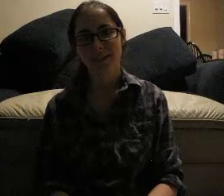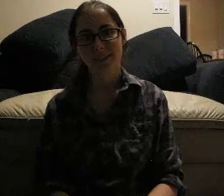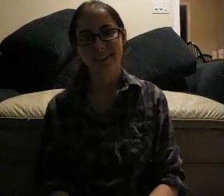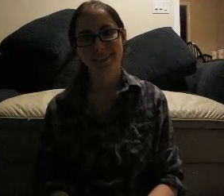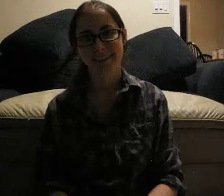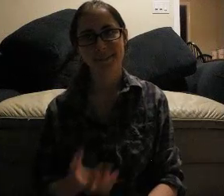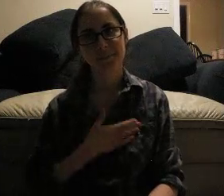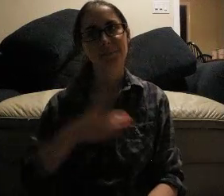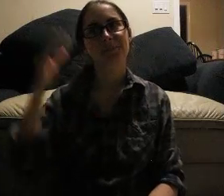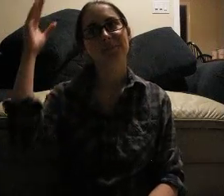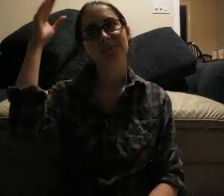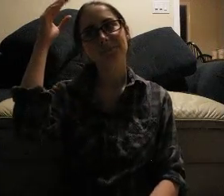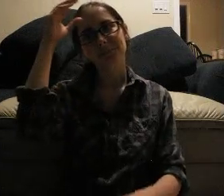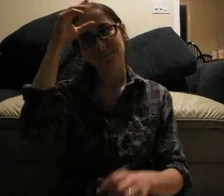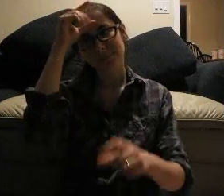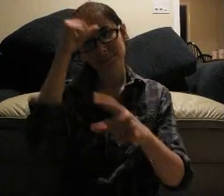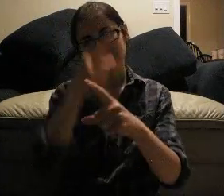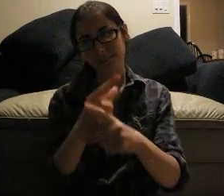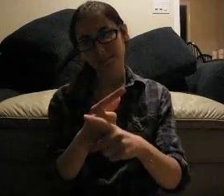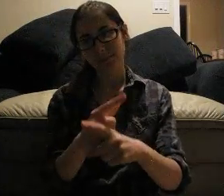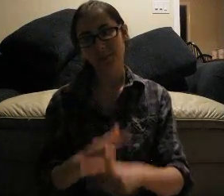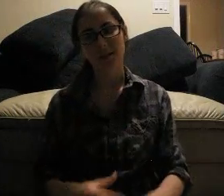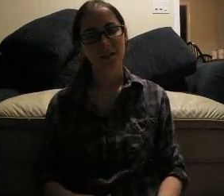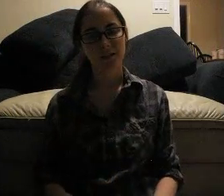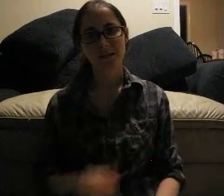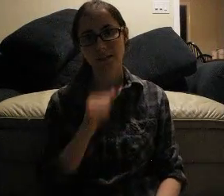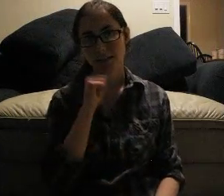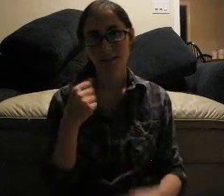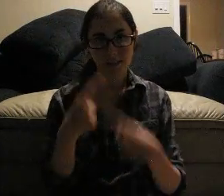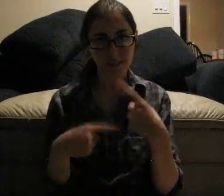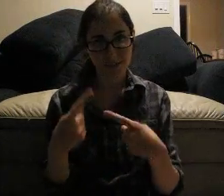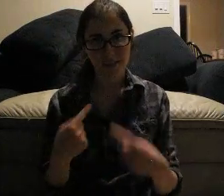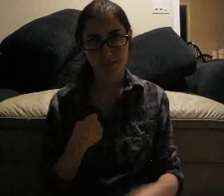My brother doesn't sign to me